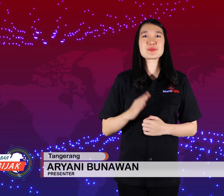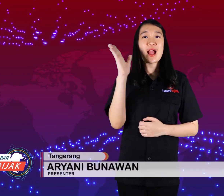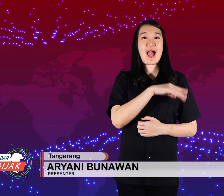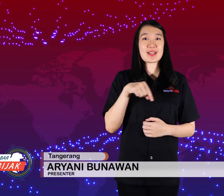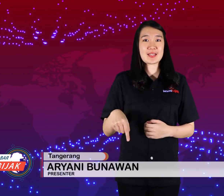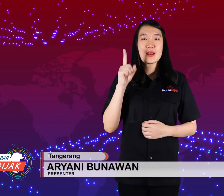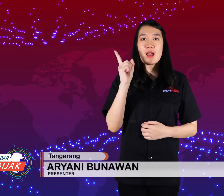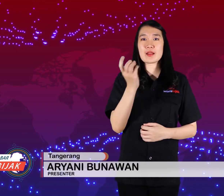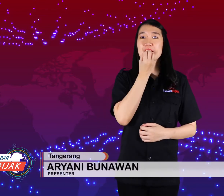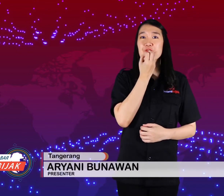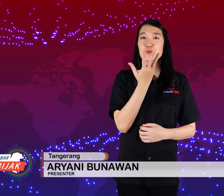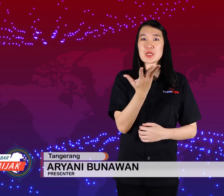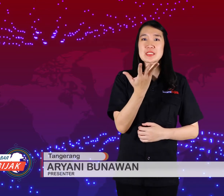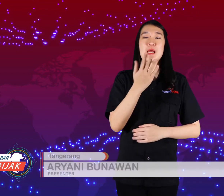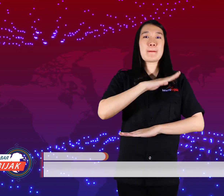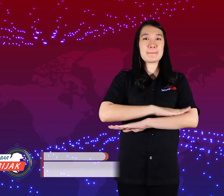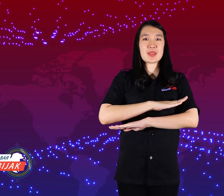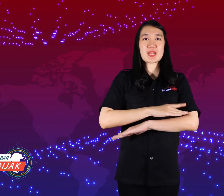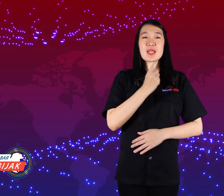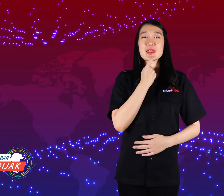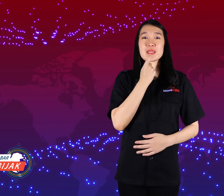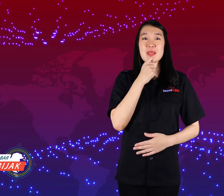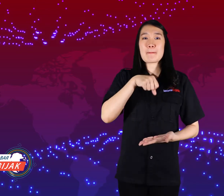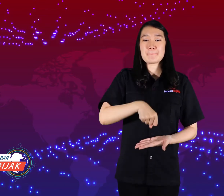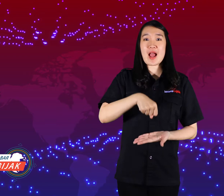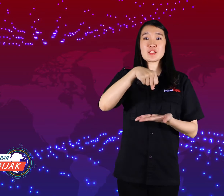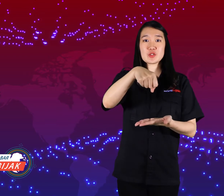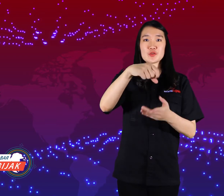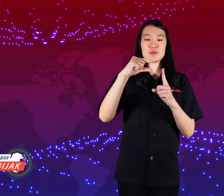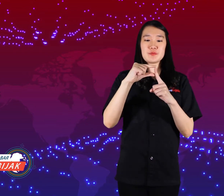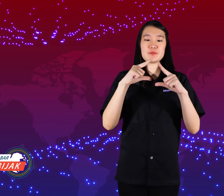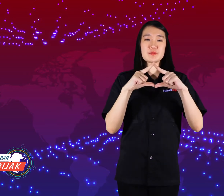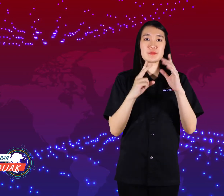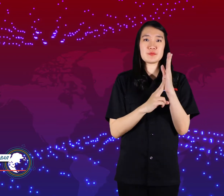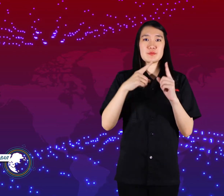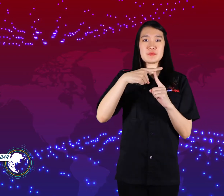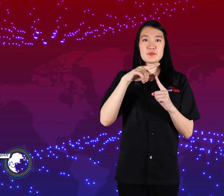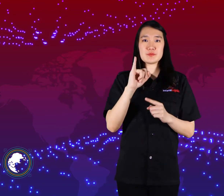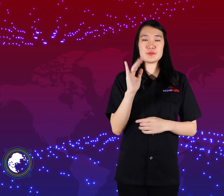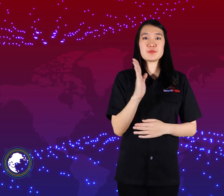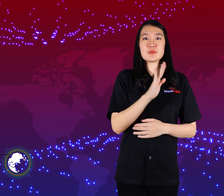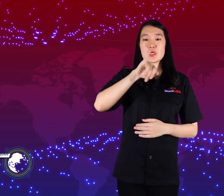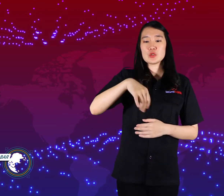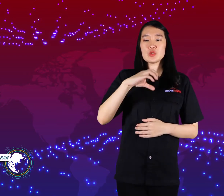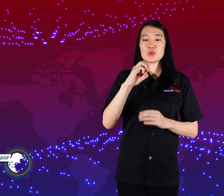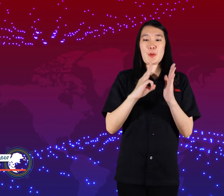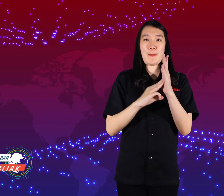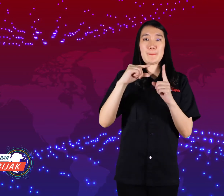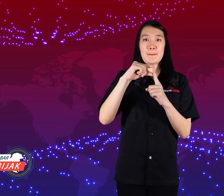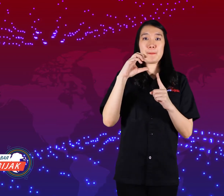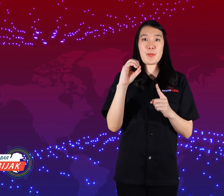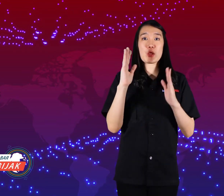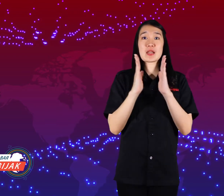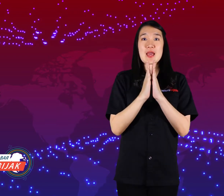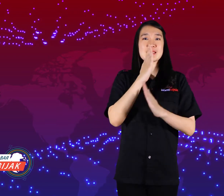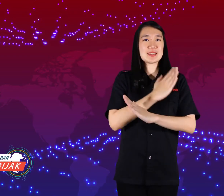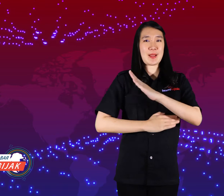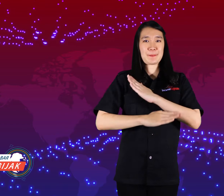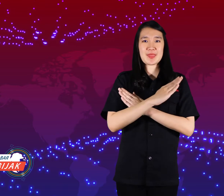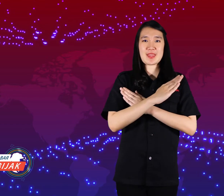Today I have a news information about the social assistance for nursing homes and Disabilities.